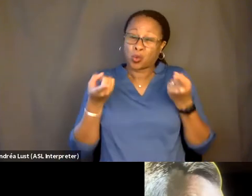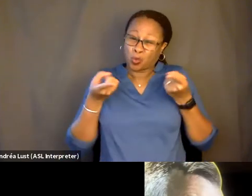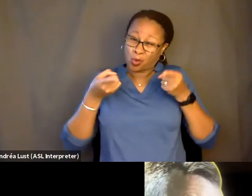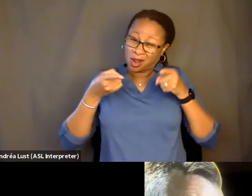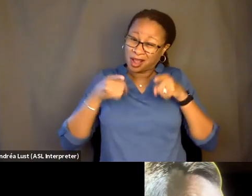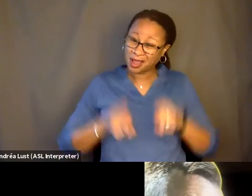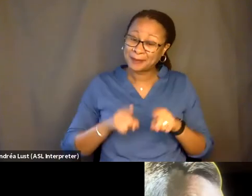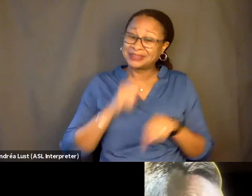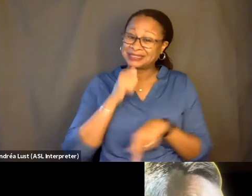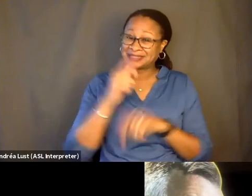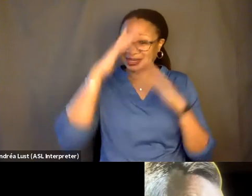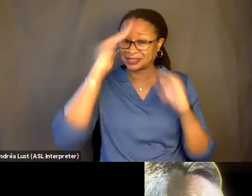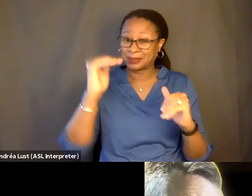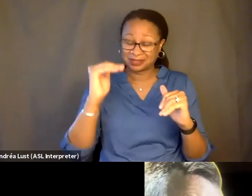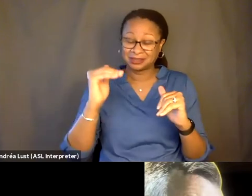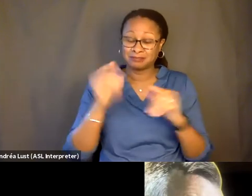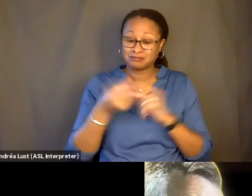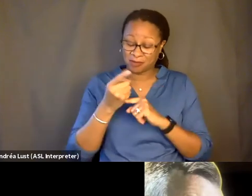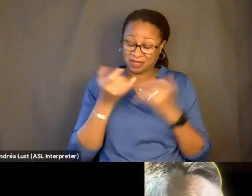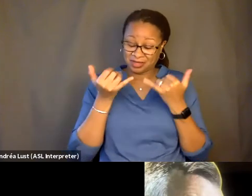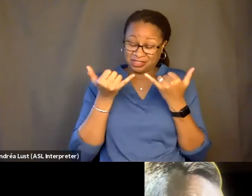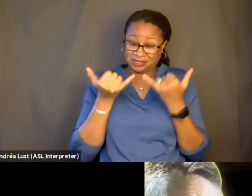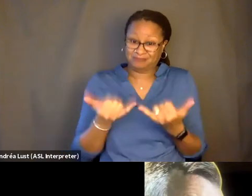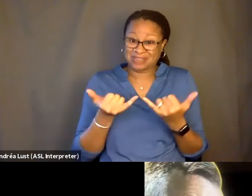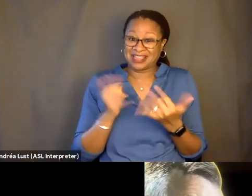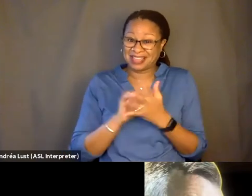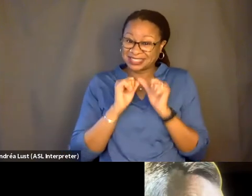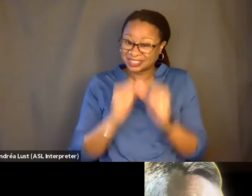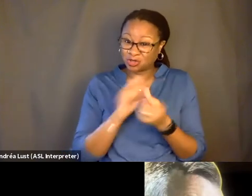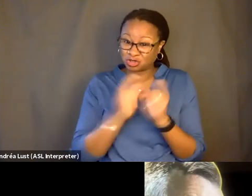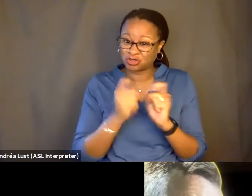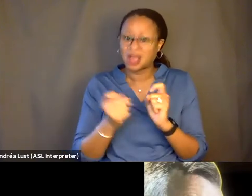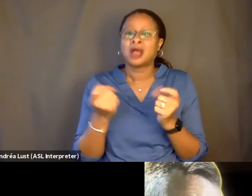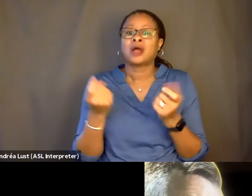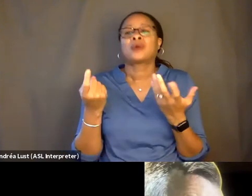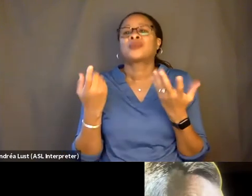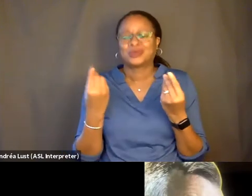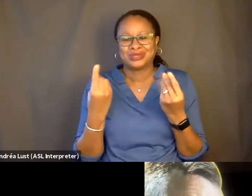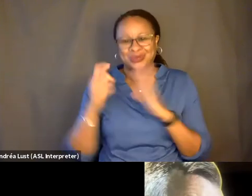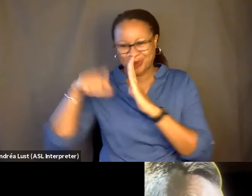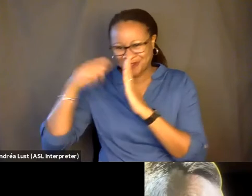of the constantly changing present, we often happen to film when we're filming documentaries.